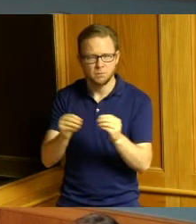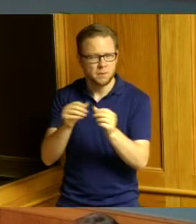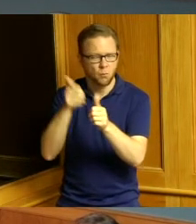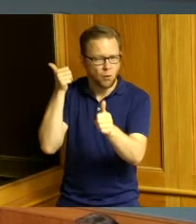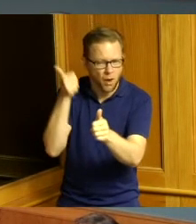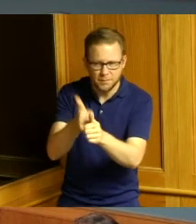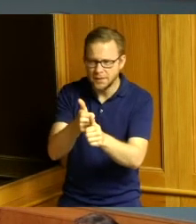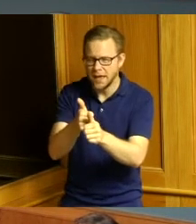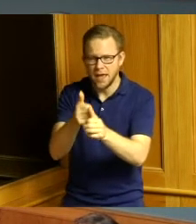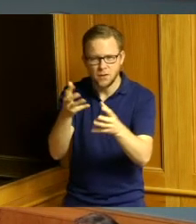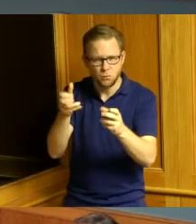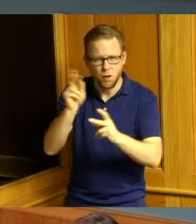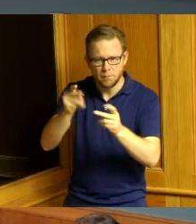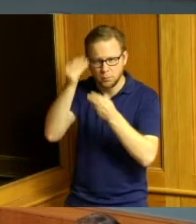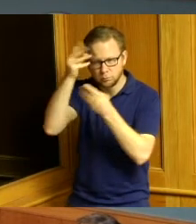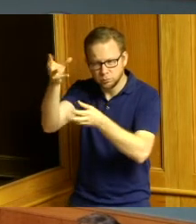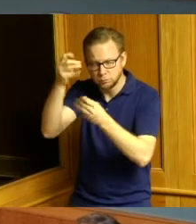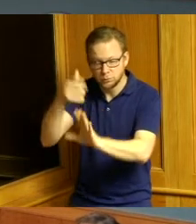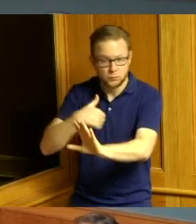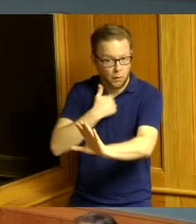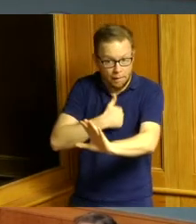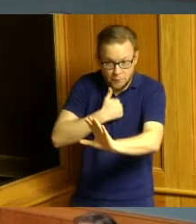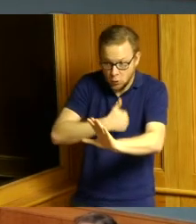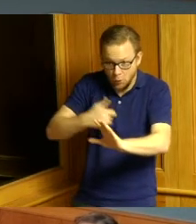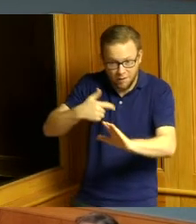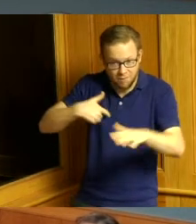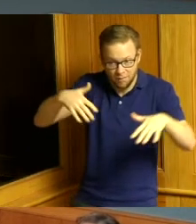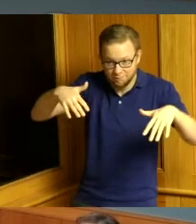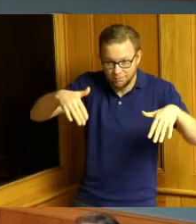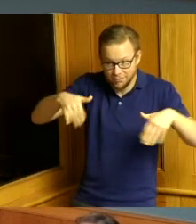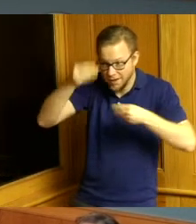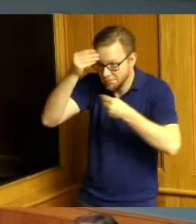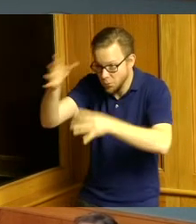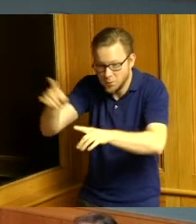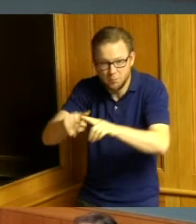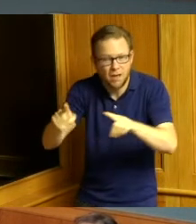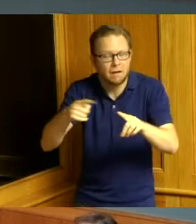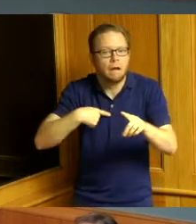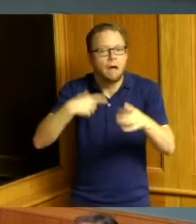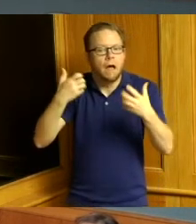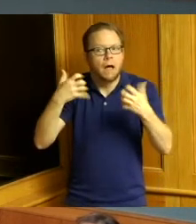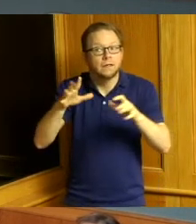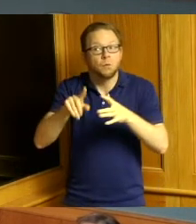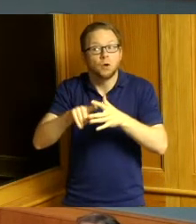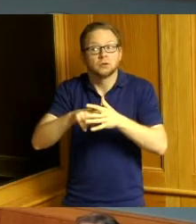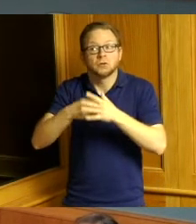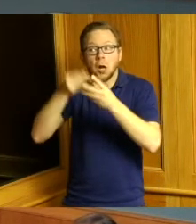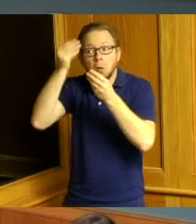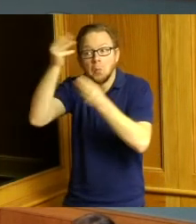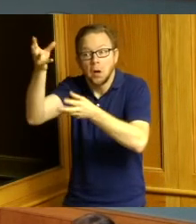I didn't inform you well I just want to open that door and let you know that over the net course of